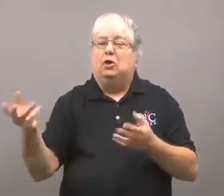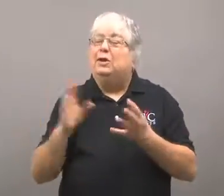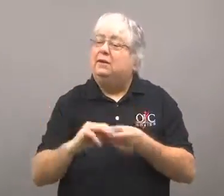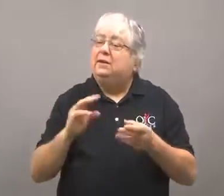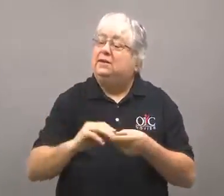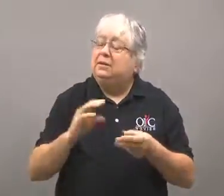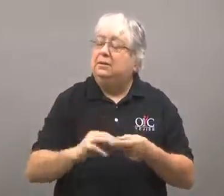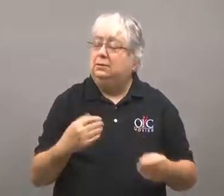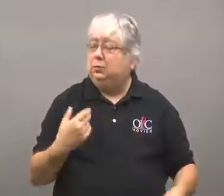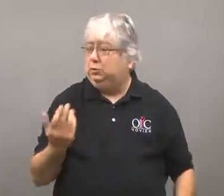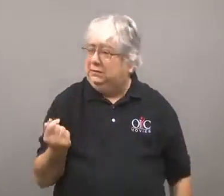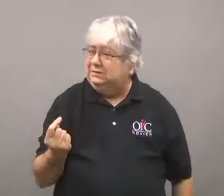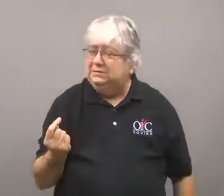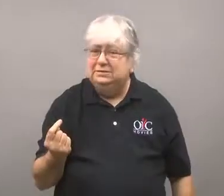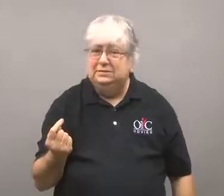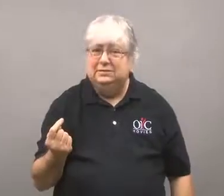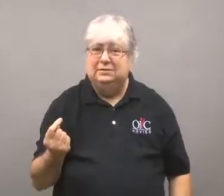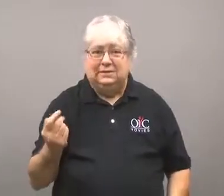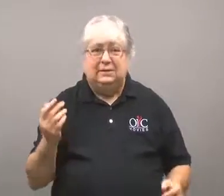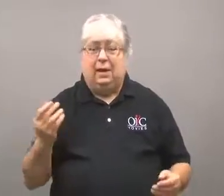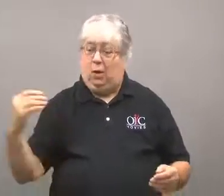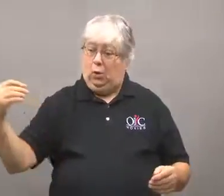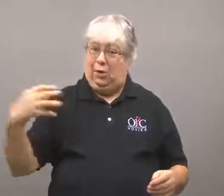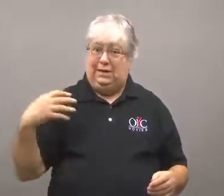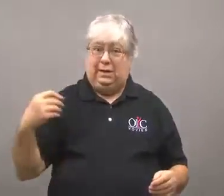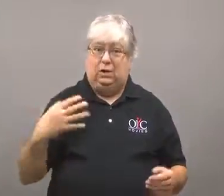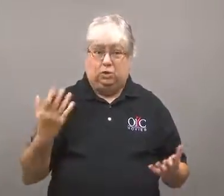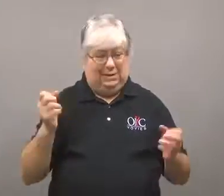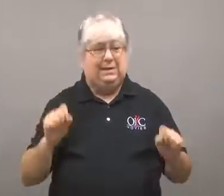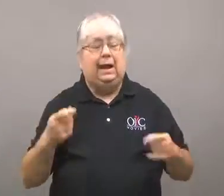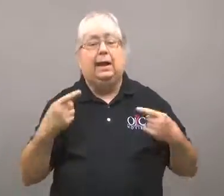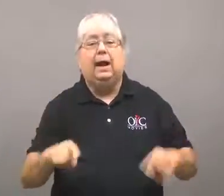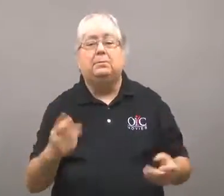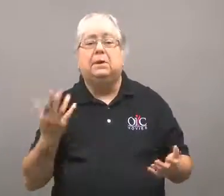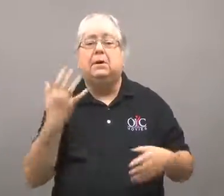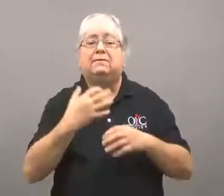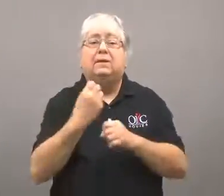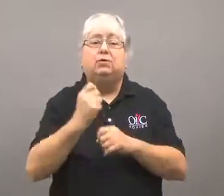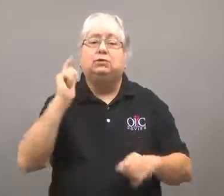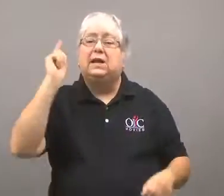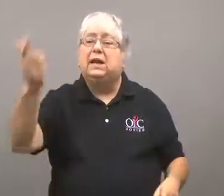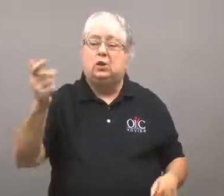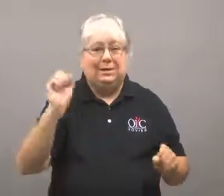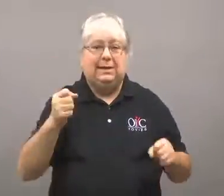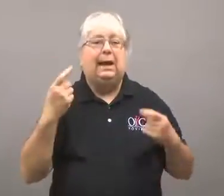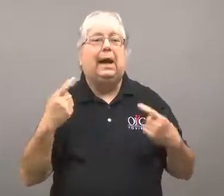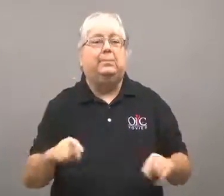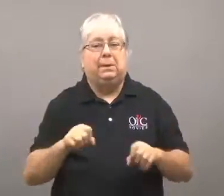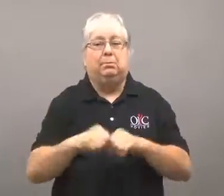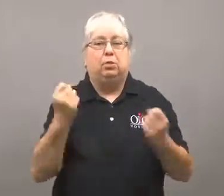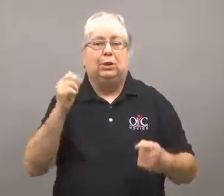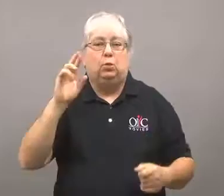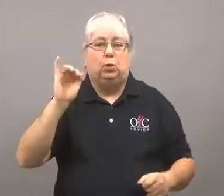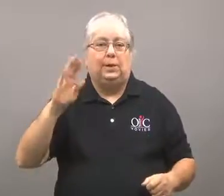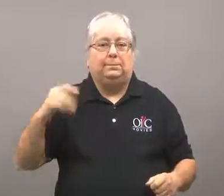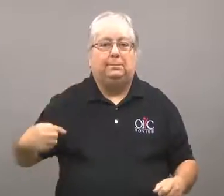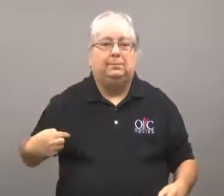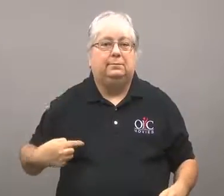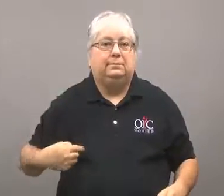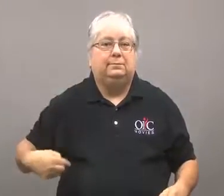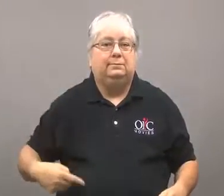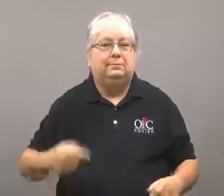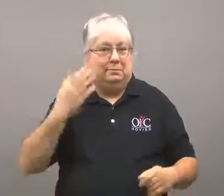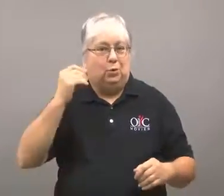I've had no problems since. It hadn't spread, so I dodged a bullet. Later on another doctor told me more things I wasn't aware of.